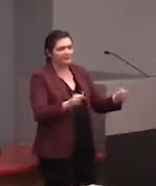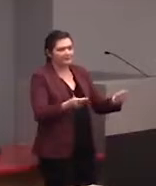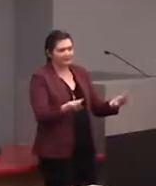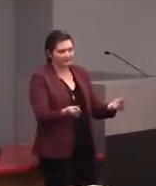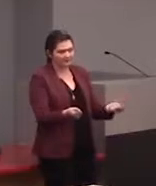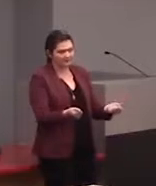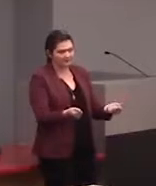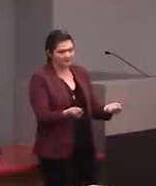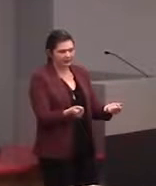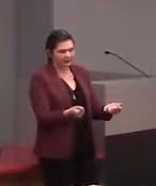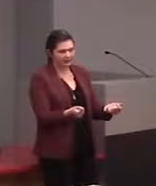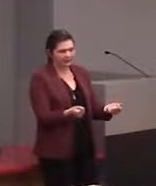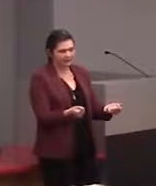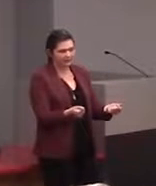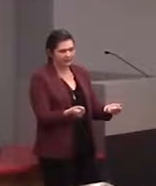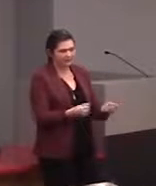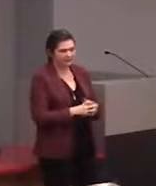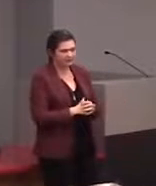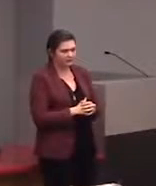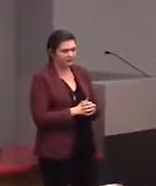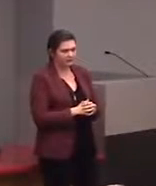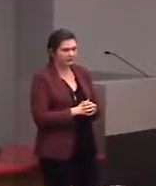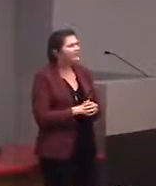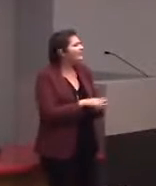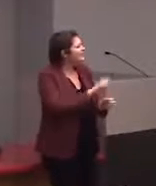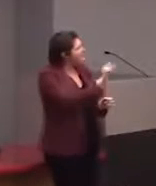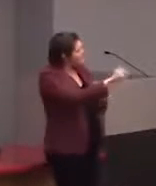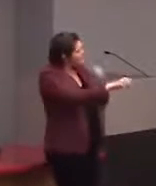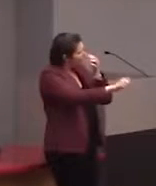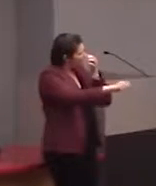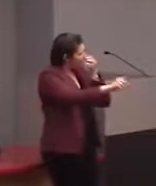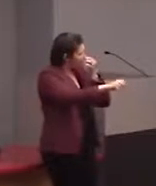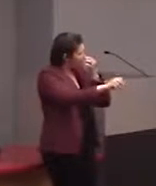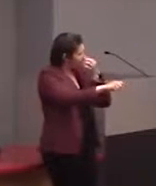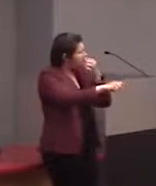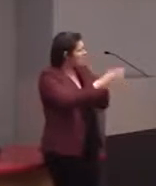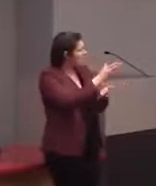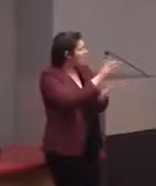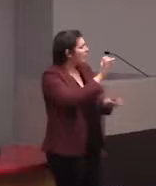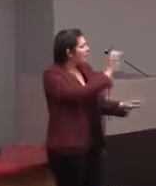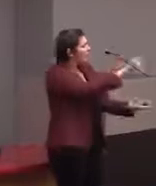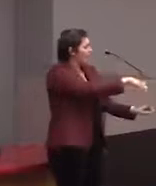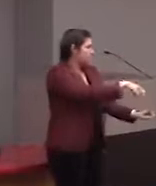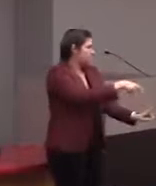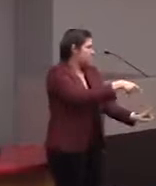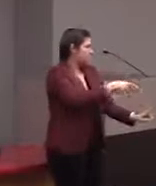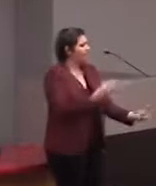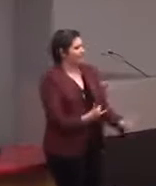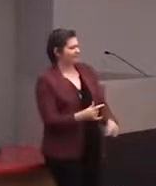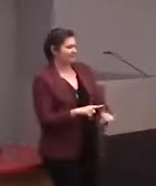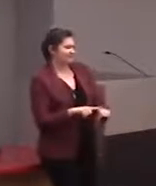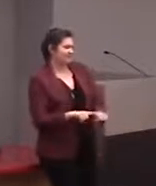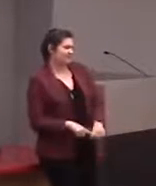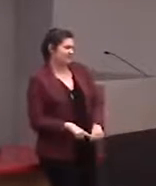[Charisse] I'm thinking a vibrating buzzer kind of thing, so I don't know if that would be- Yeah, part of that right now depends on the limitations